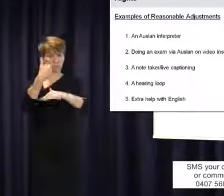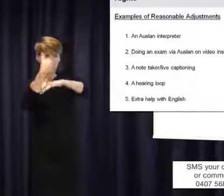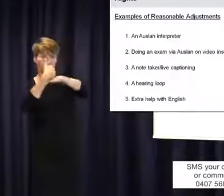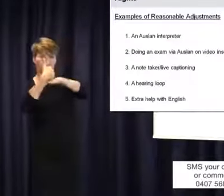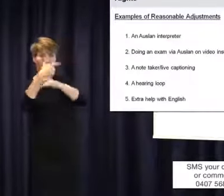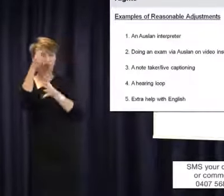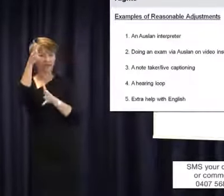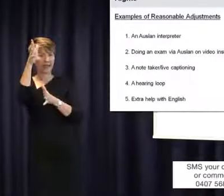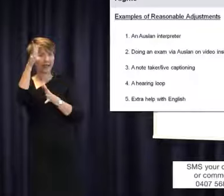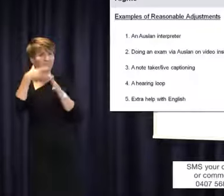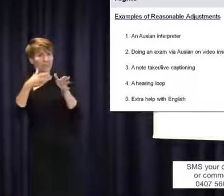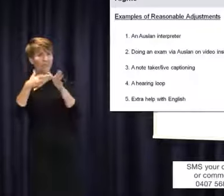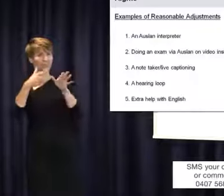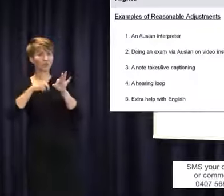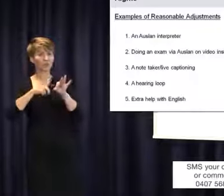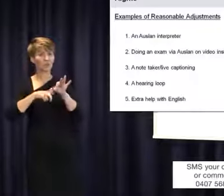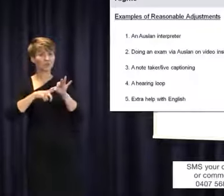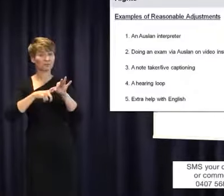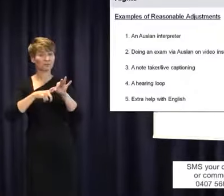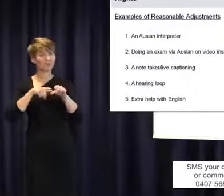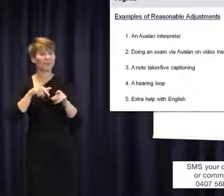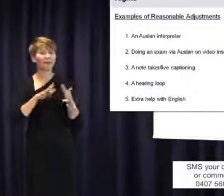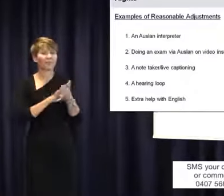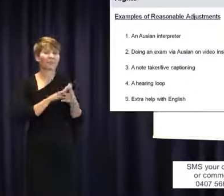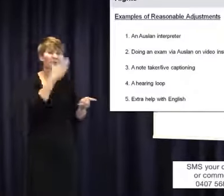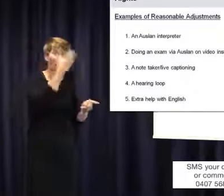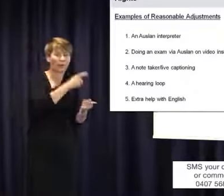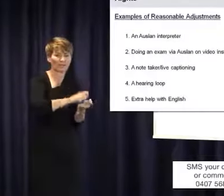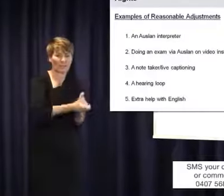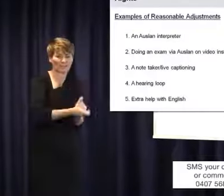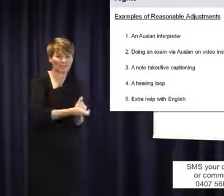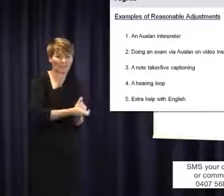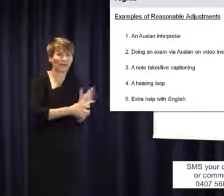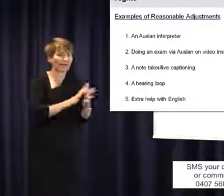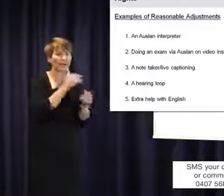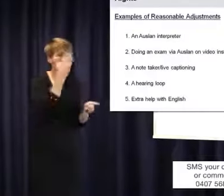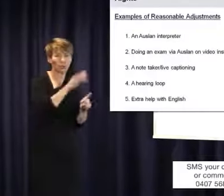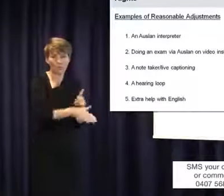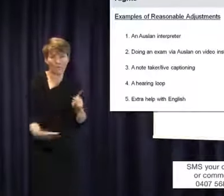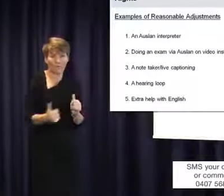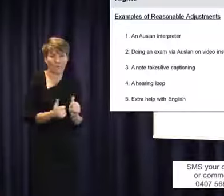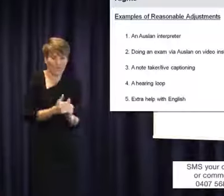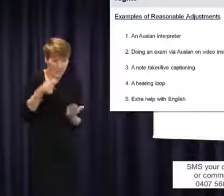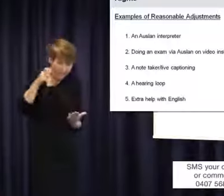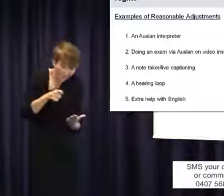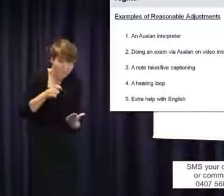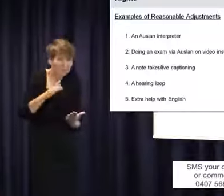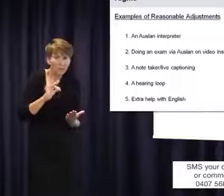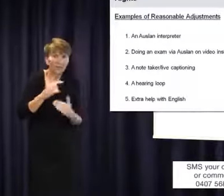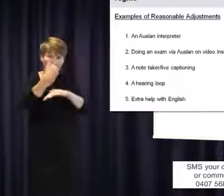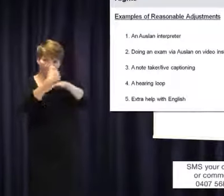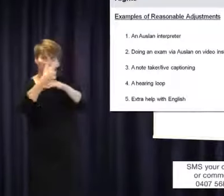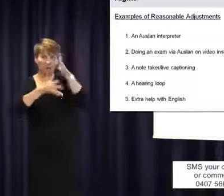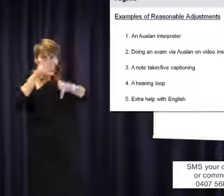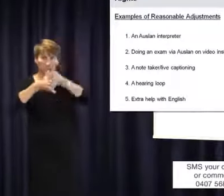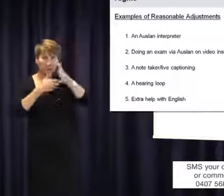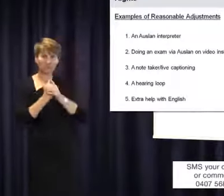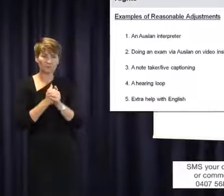written test. That is an example of a support or an adjustment. A note taker, live captioning,